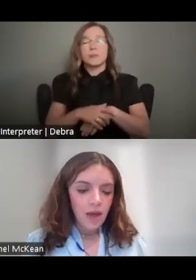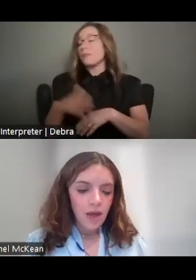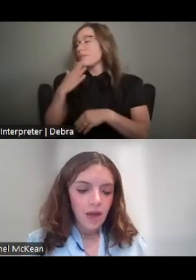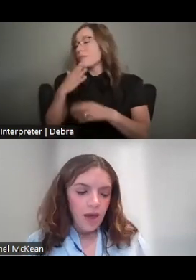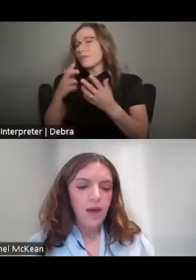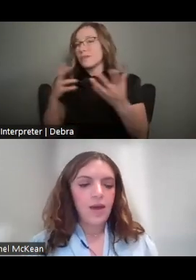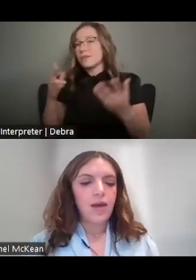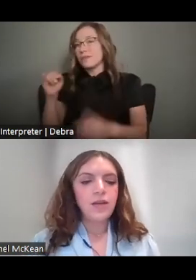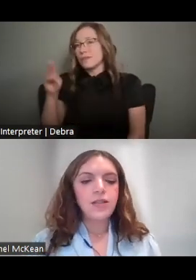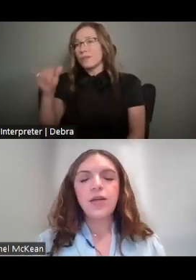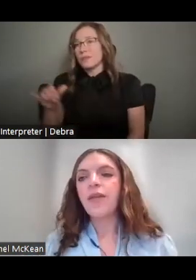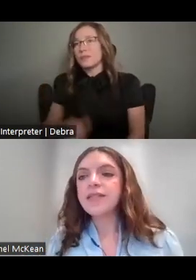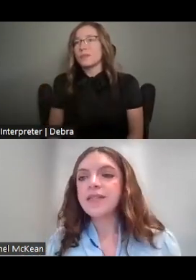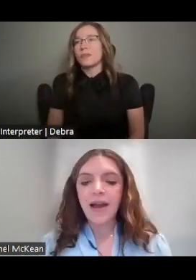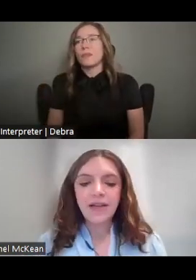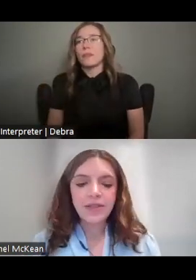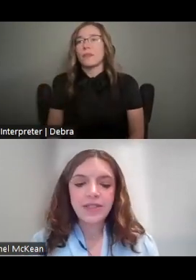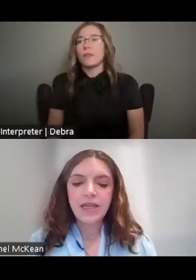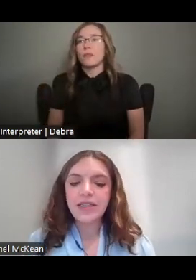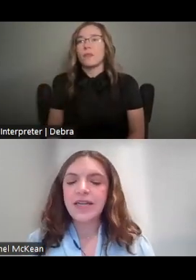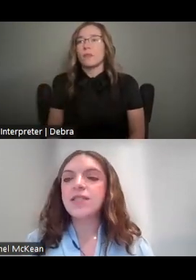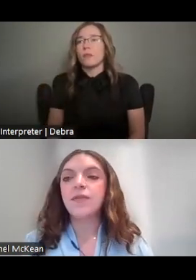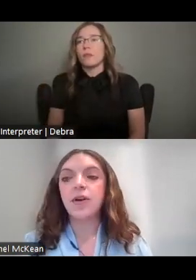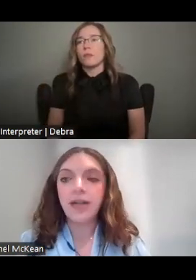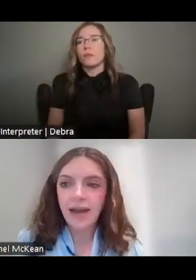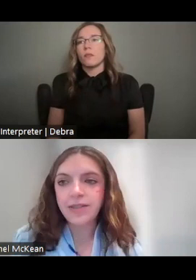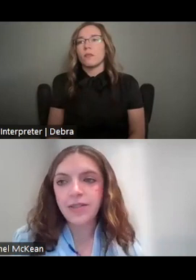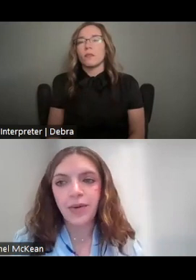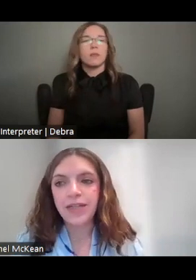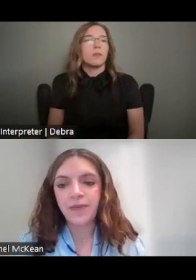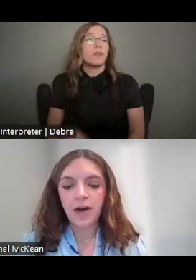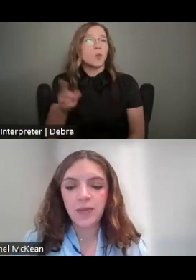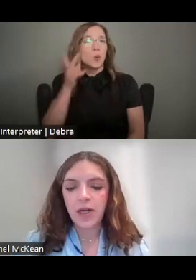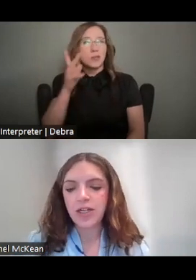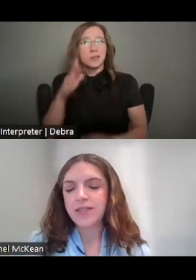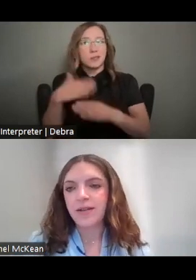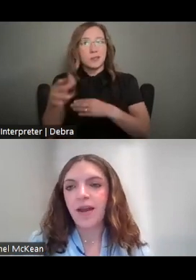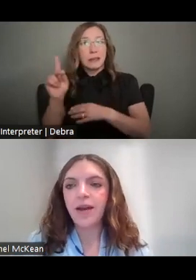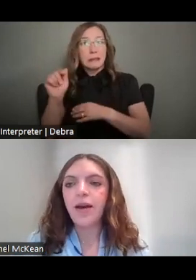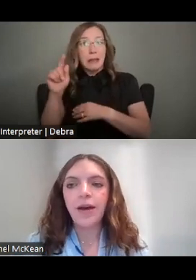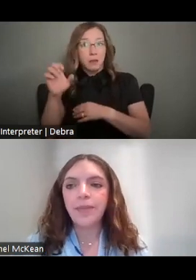SO, ON THIS SLIDE YOU'LL SEE THE DATES FOR OUR NEXT GRANTS FOR ARTS PROJECTS DEADLINE.